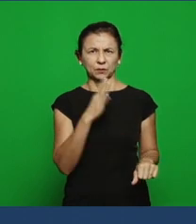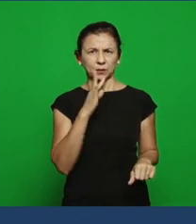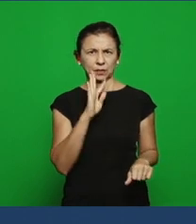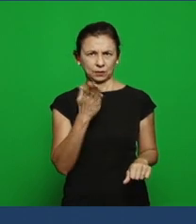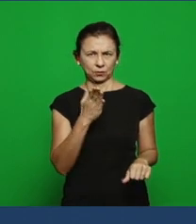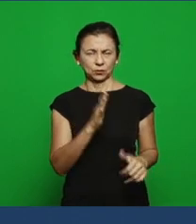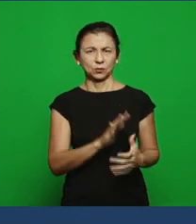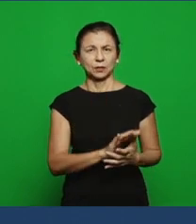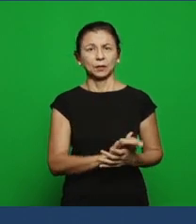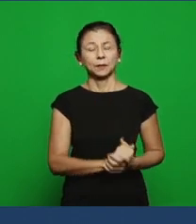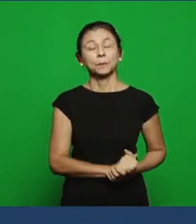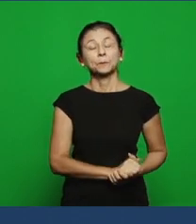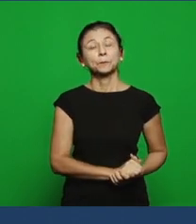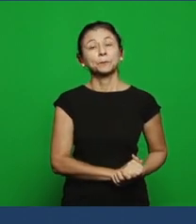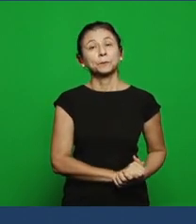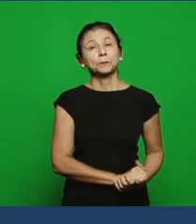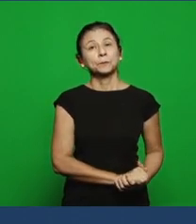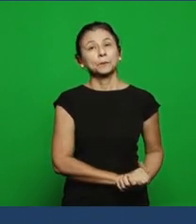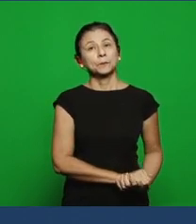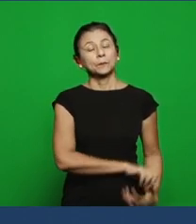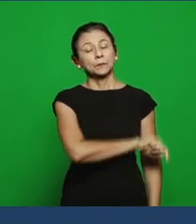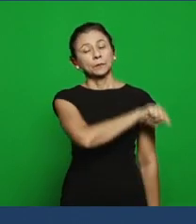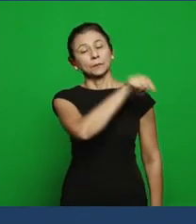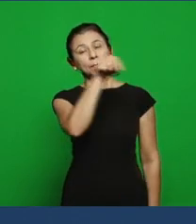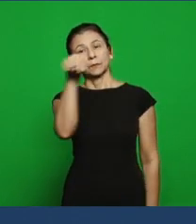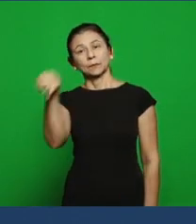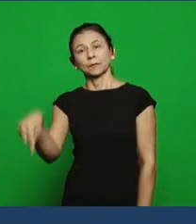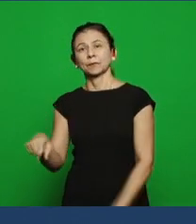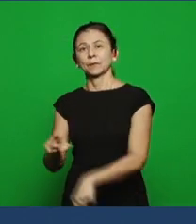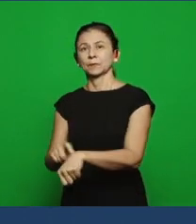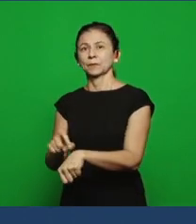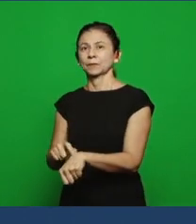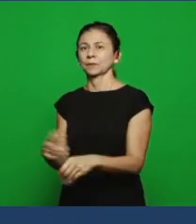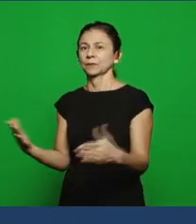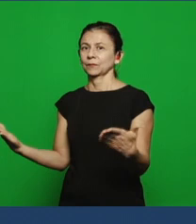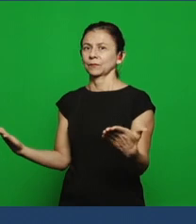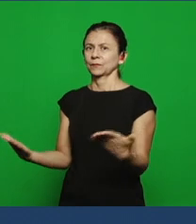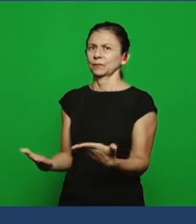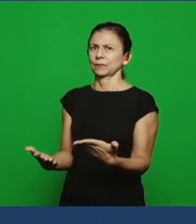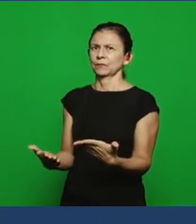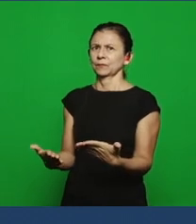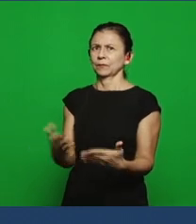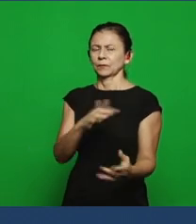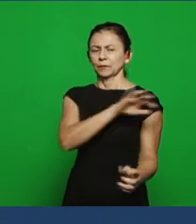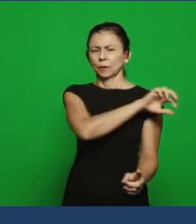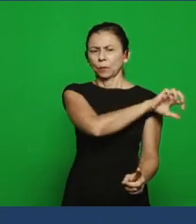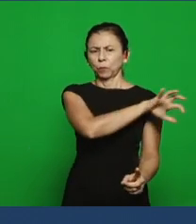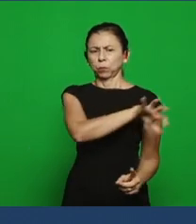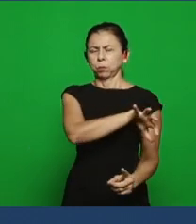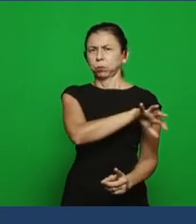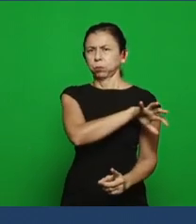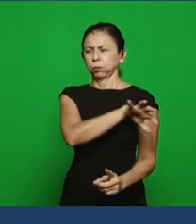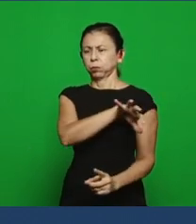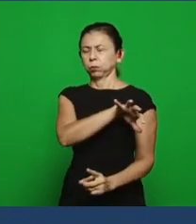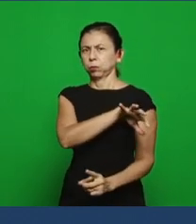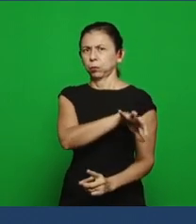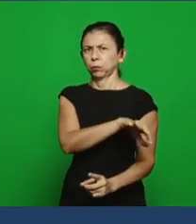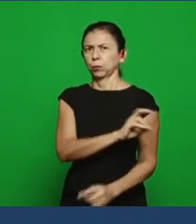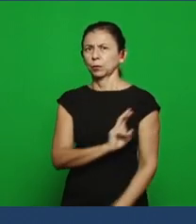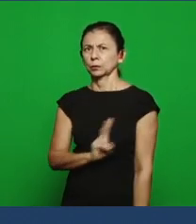which arrived to our days, evils who pervert the church of Christ, or